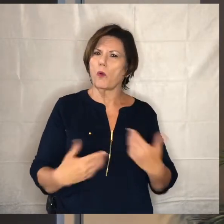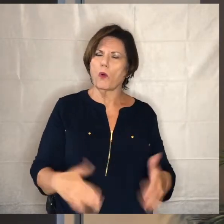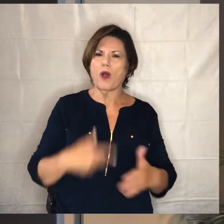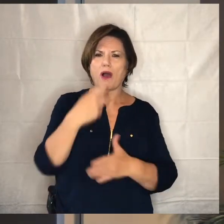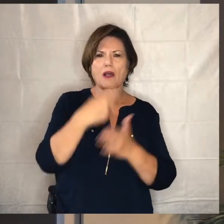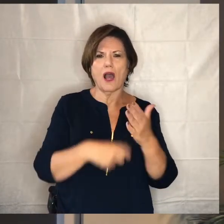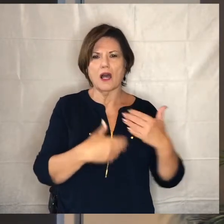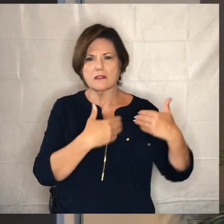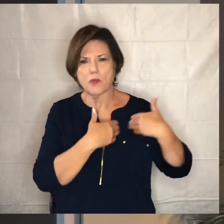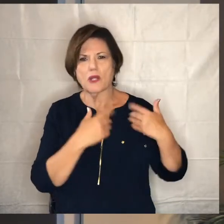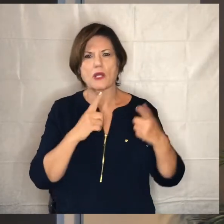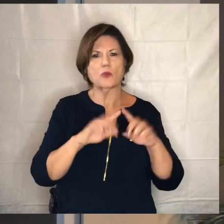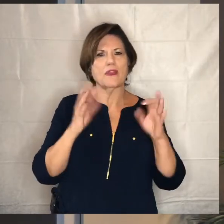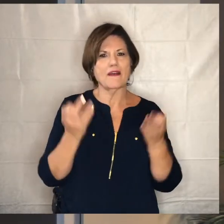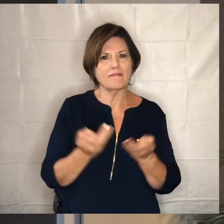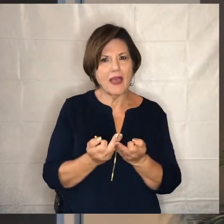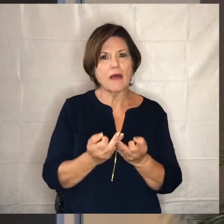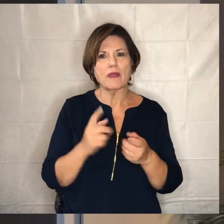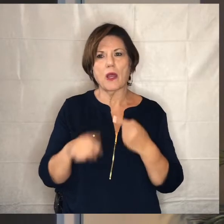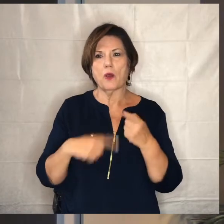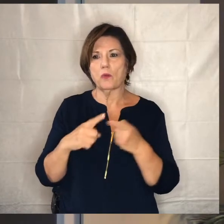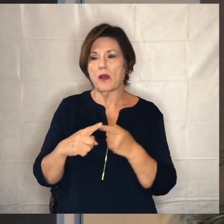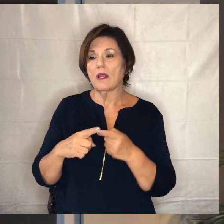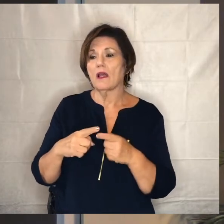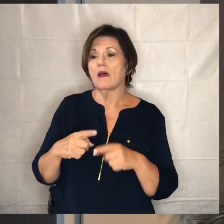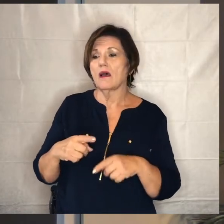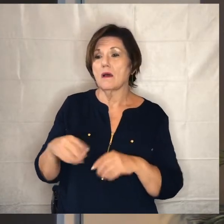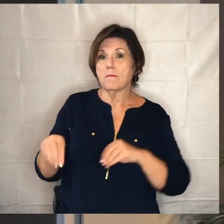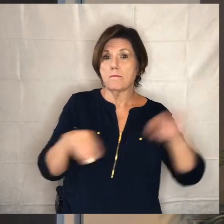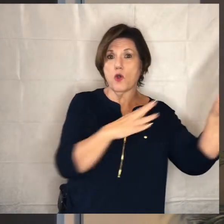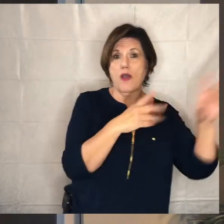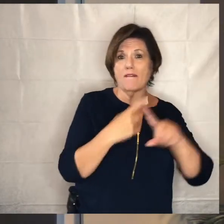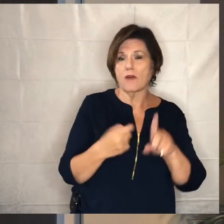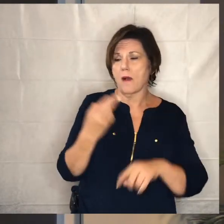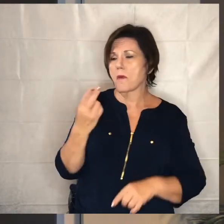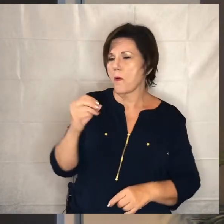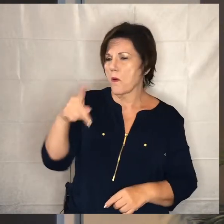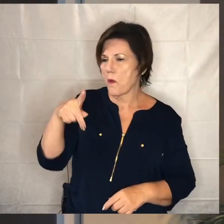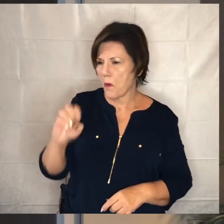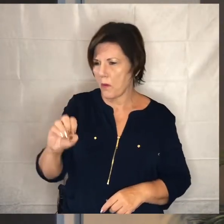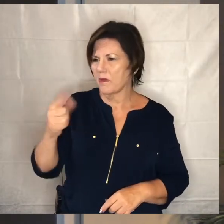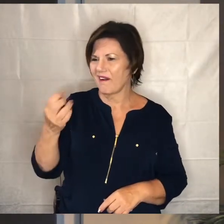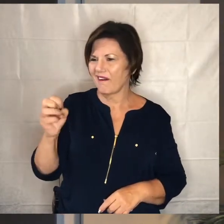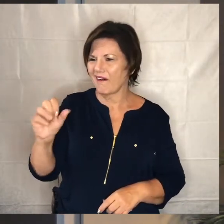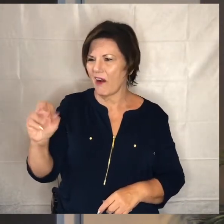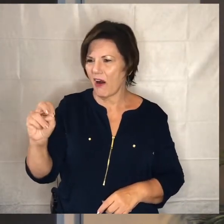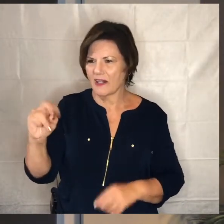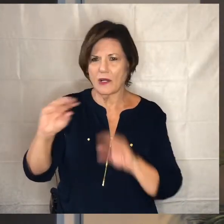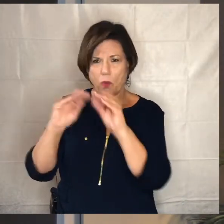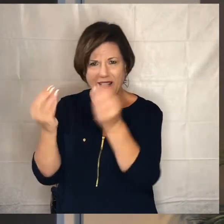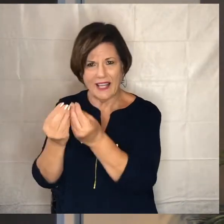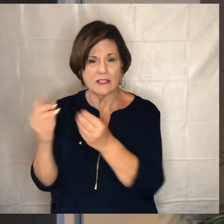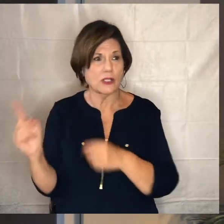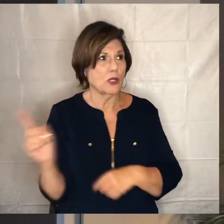to the family as they make that move from hope gardens to a particular apartment because if you ever think about it